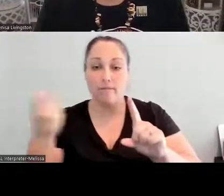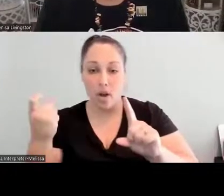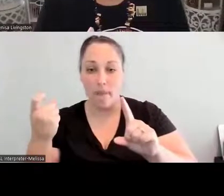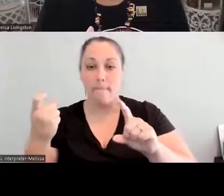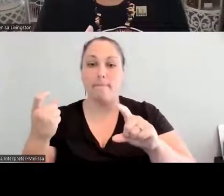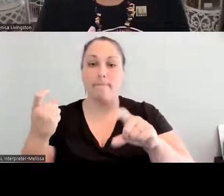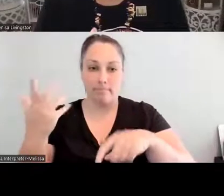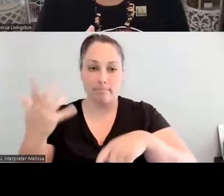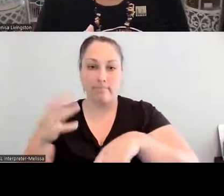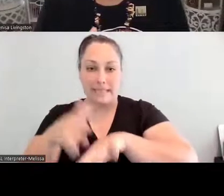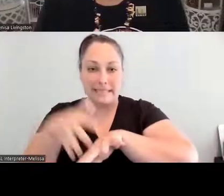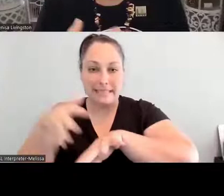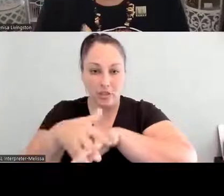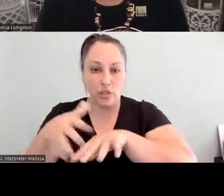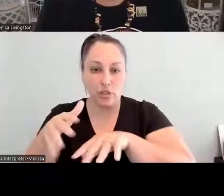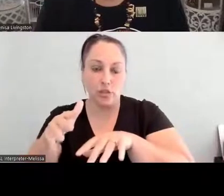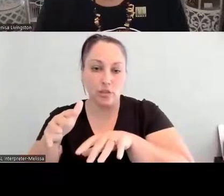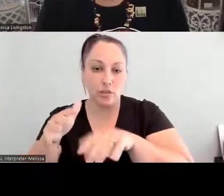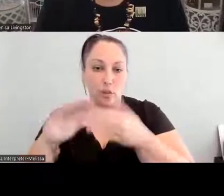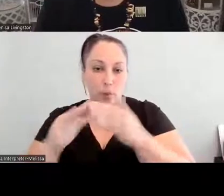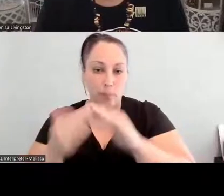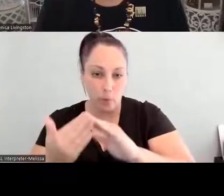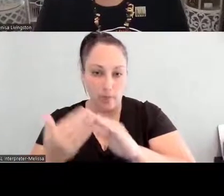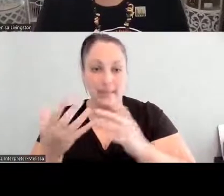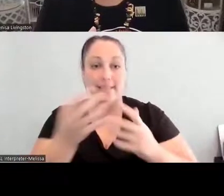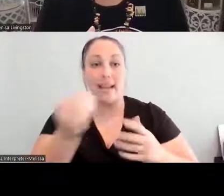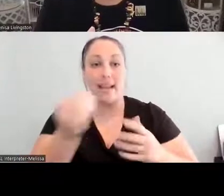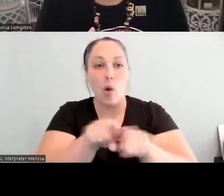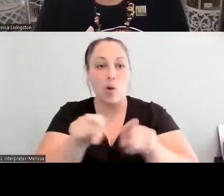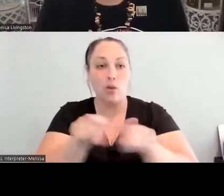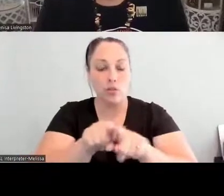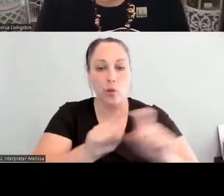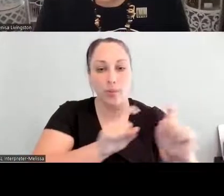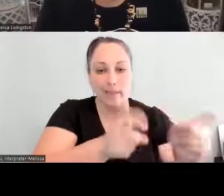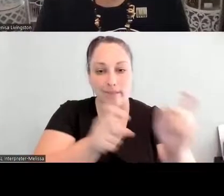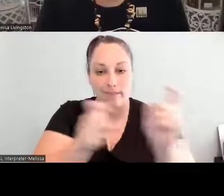support of gifting those seeds that are from many aspects of